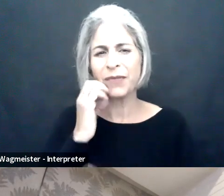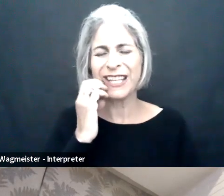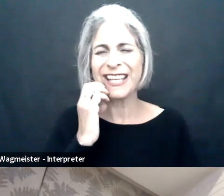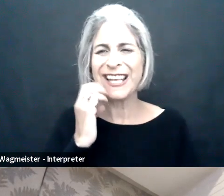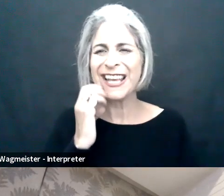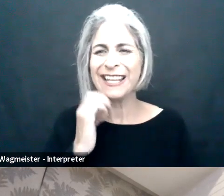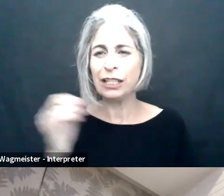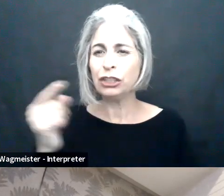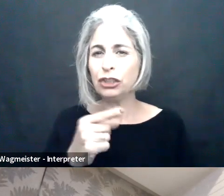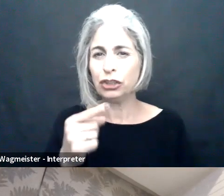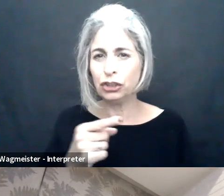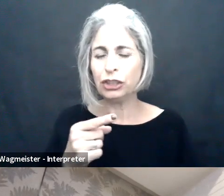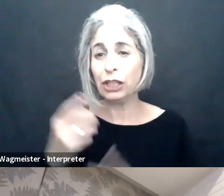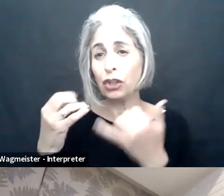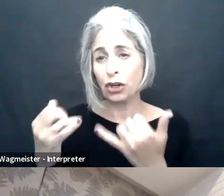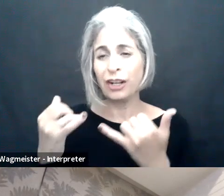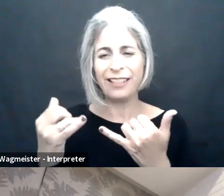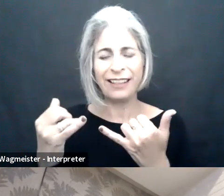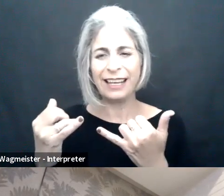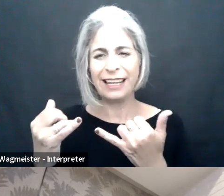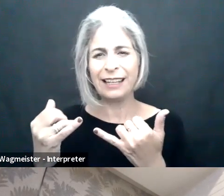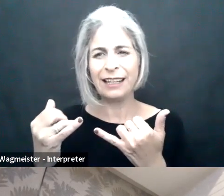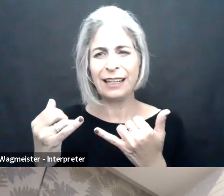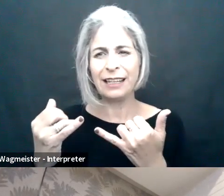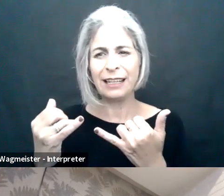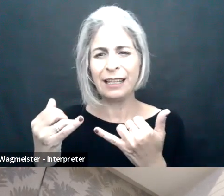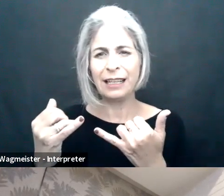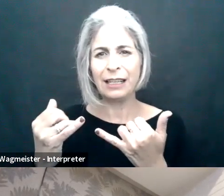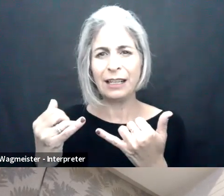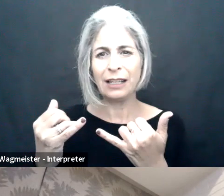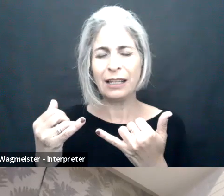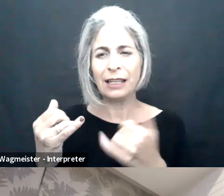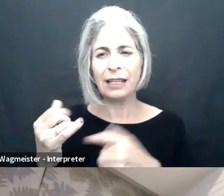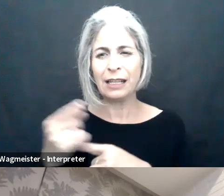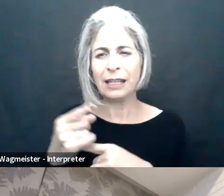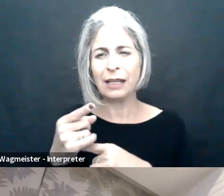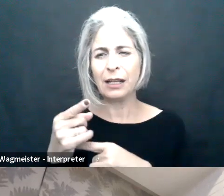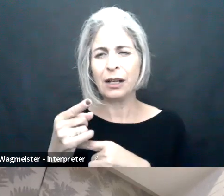long-time advocate for the -- of persons with disabilities and the mission that